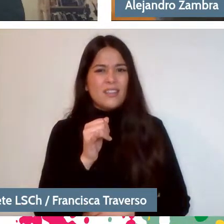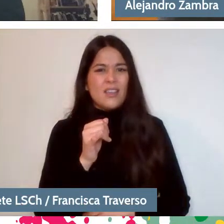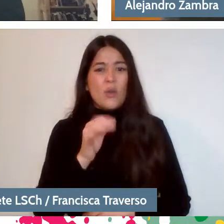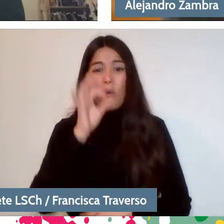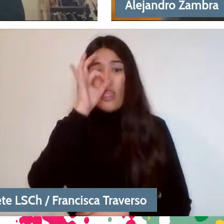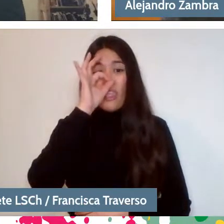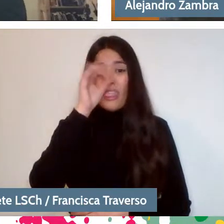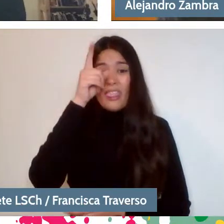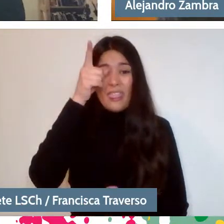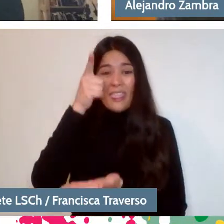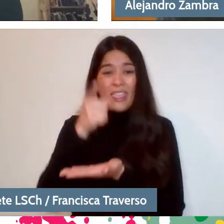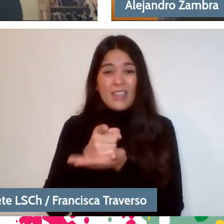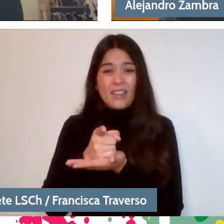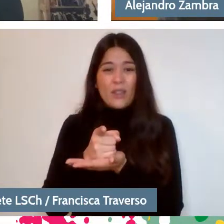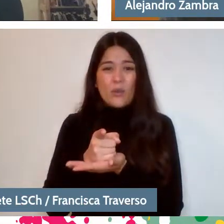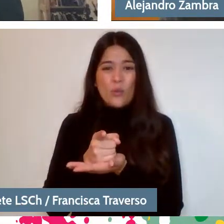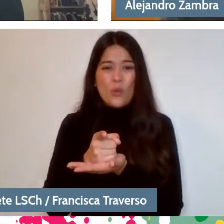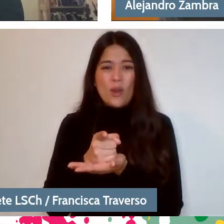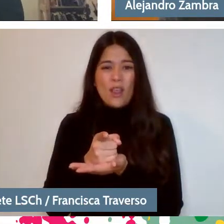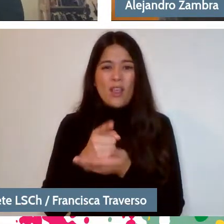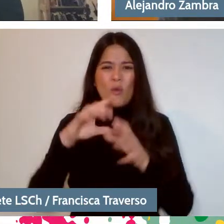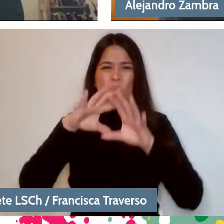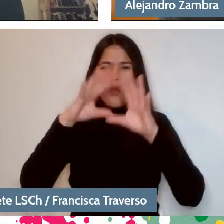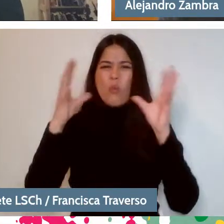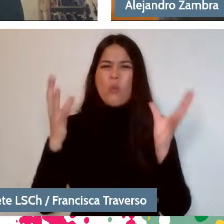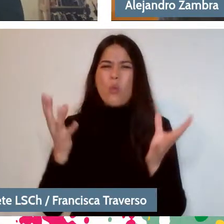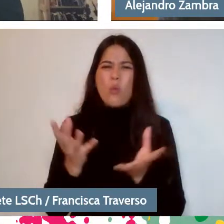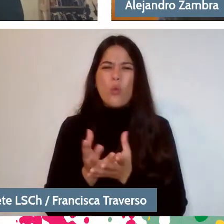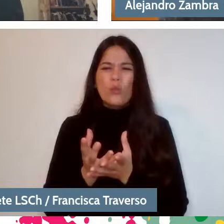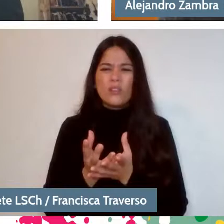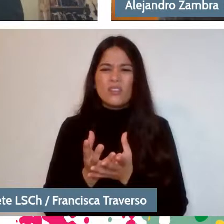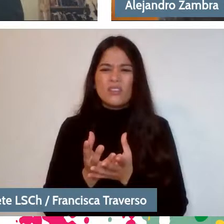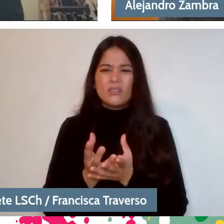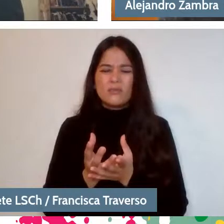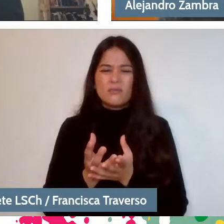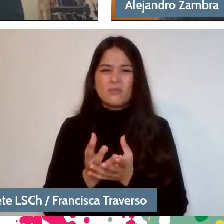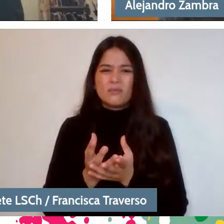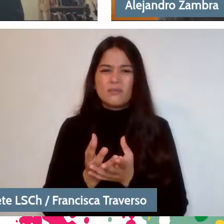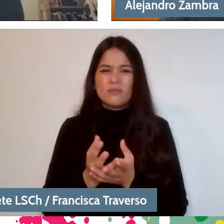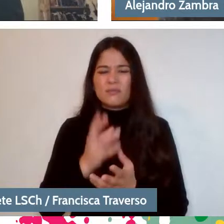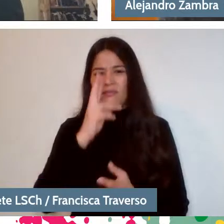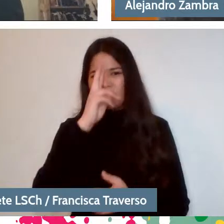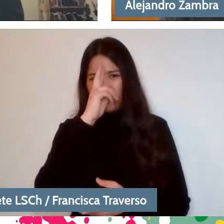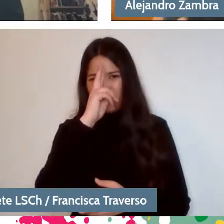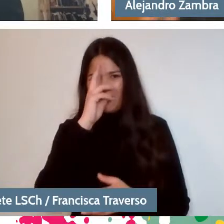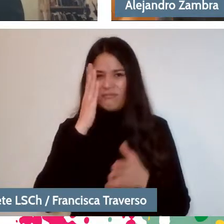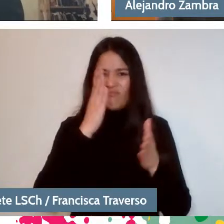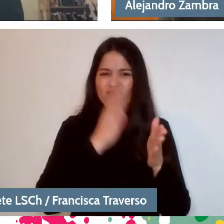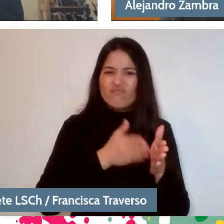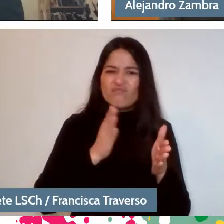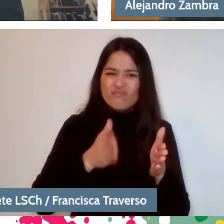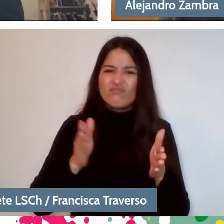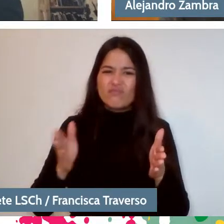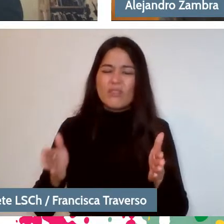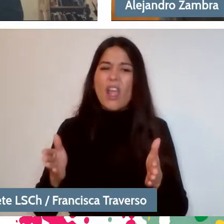and with a very monotonous world with adults who spoke very little